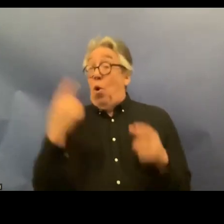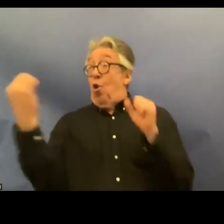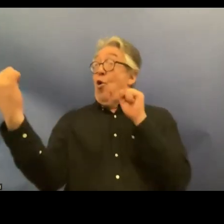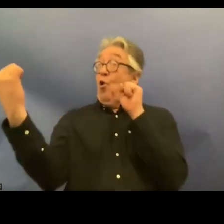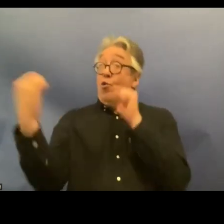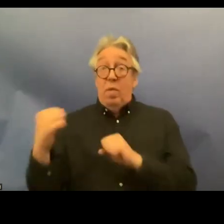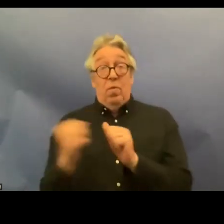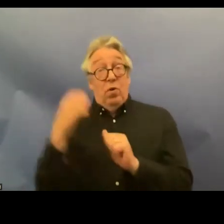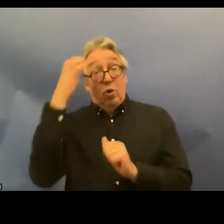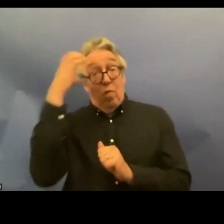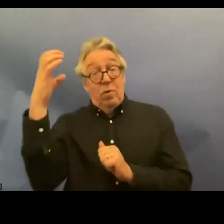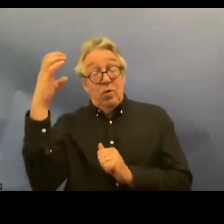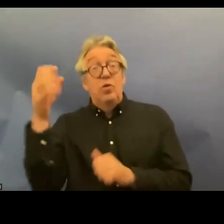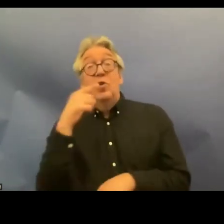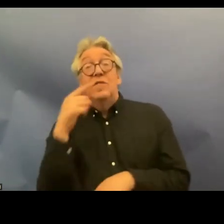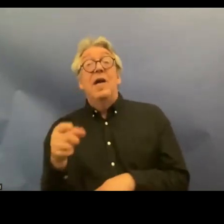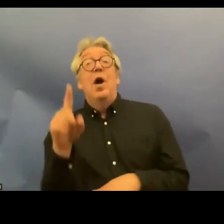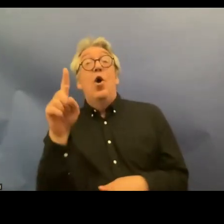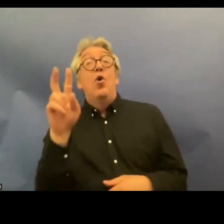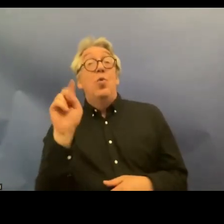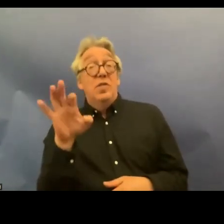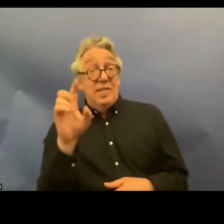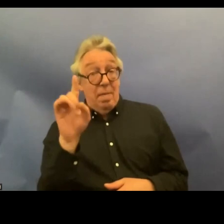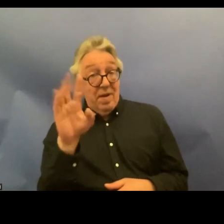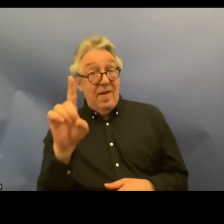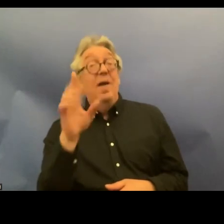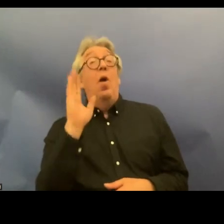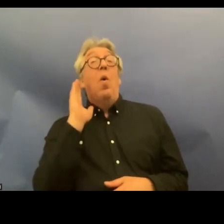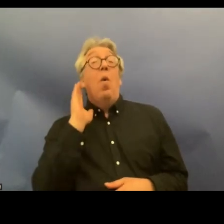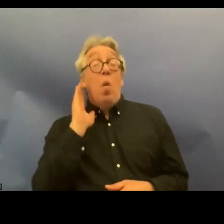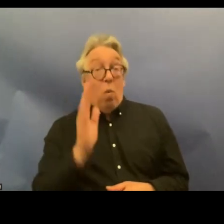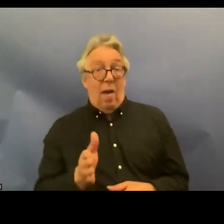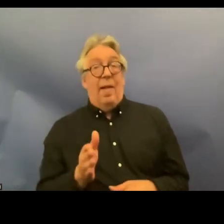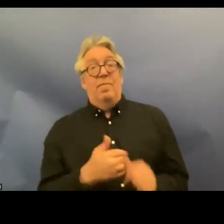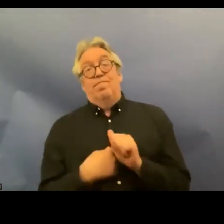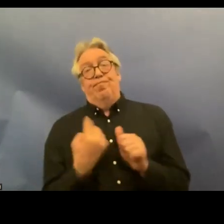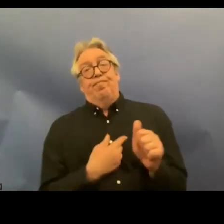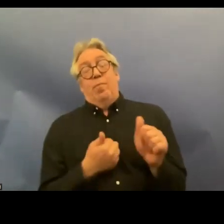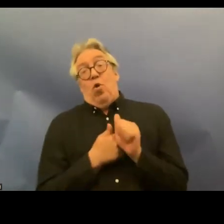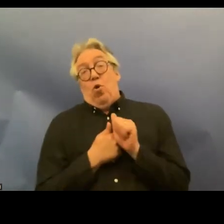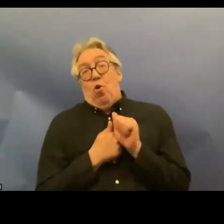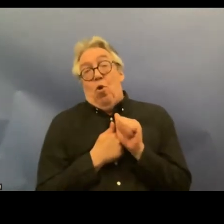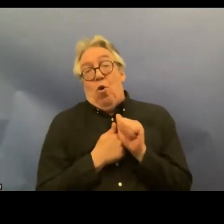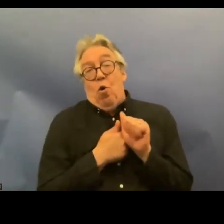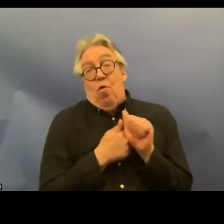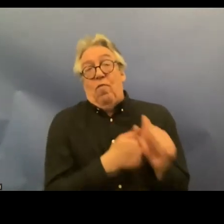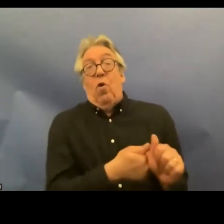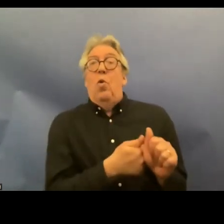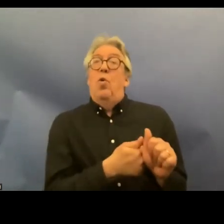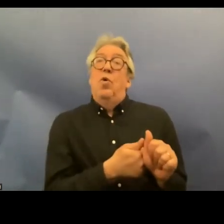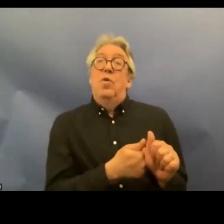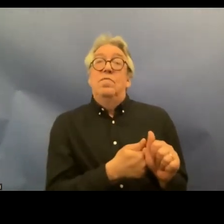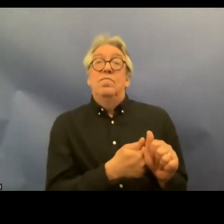crb should be and will be enacted on this on their like like time